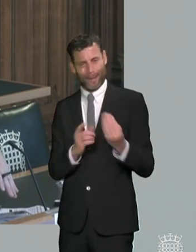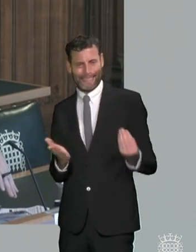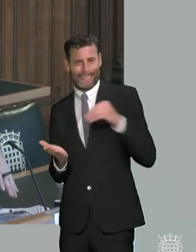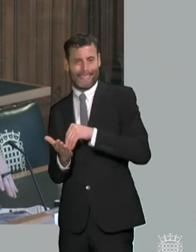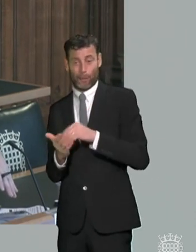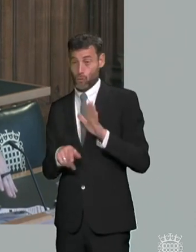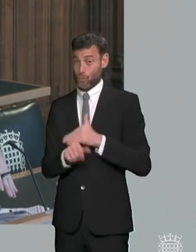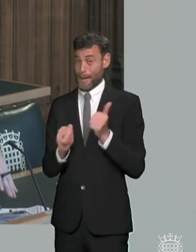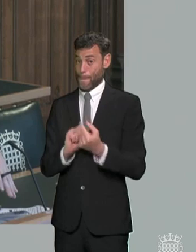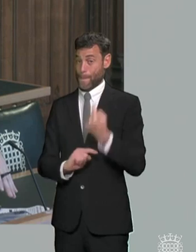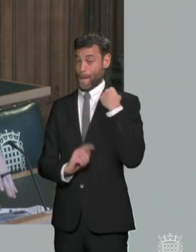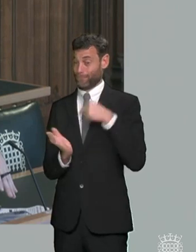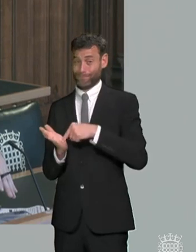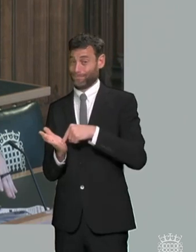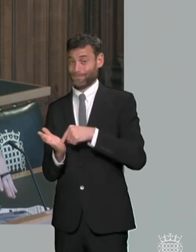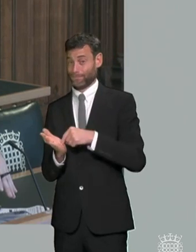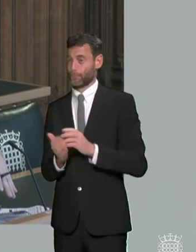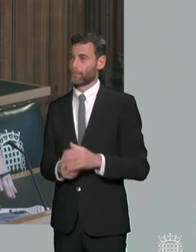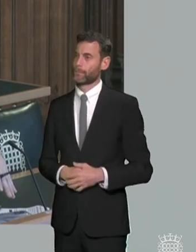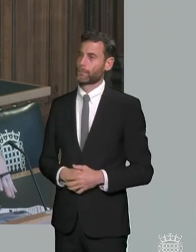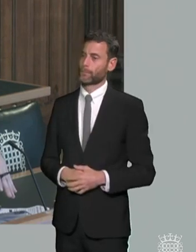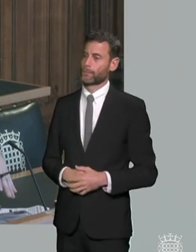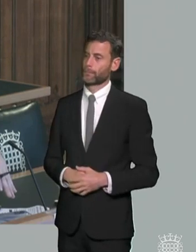it is my understanding i was wondering if it's also your understanding but it isn't actually an